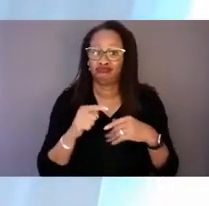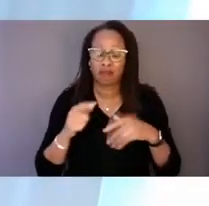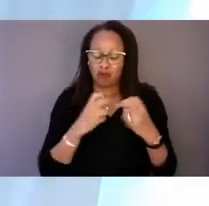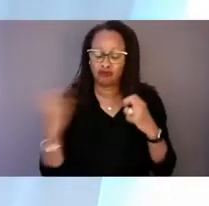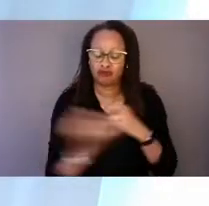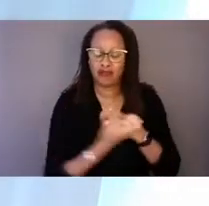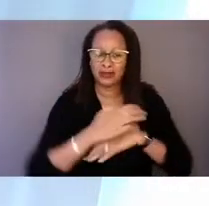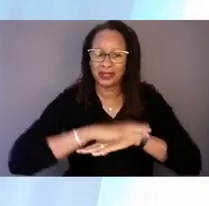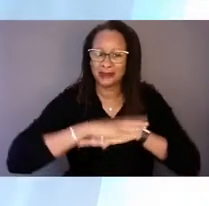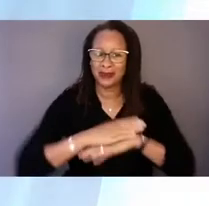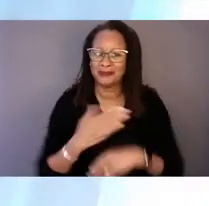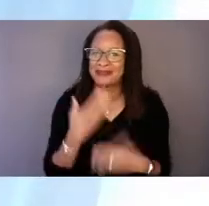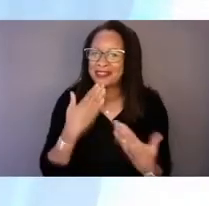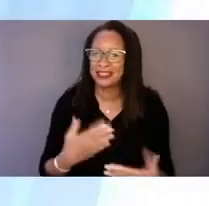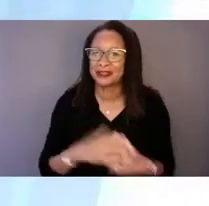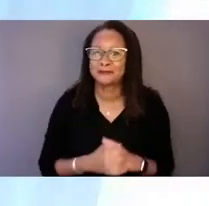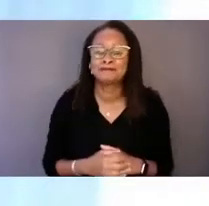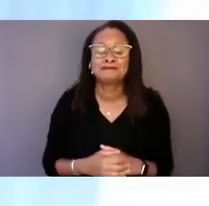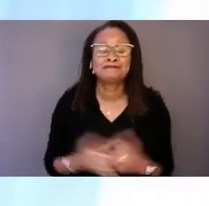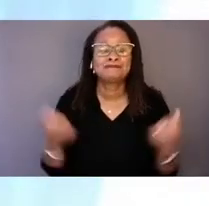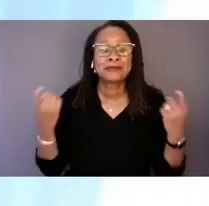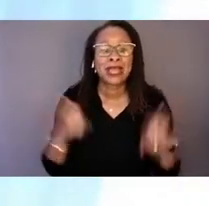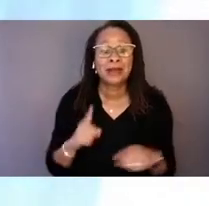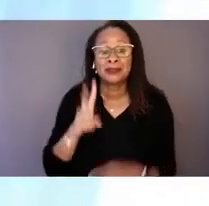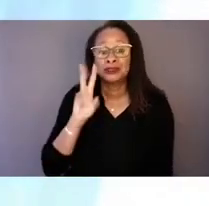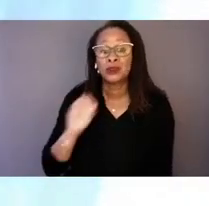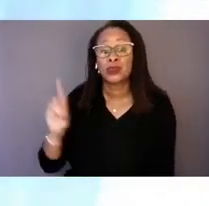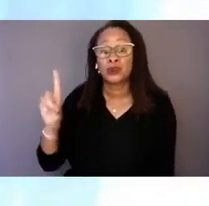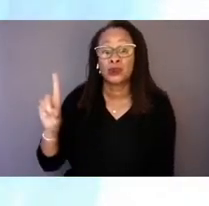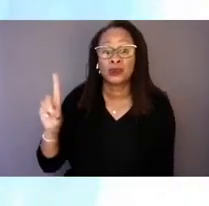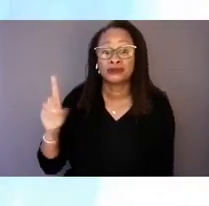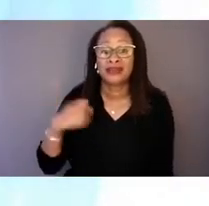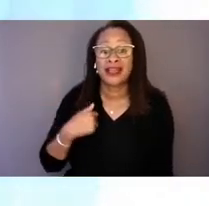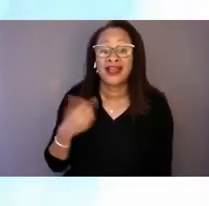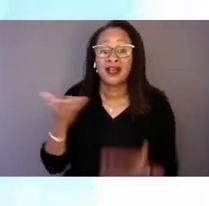In 2001, when I was serving as Surgeon General,